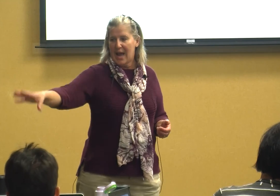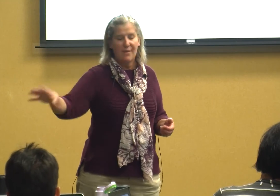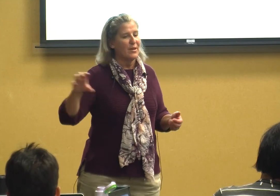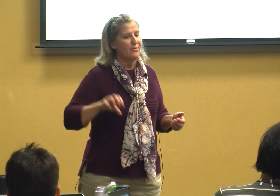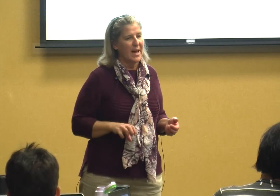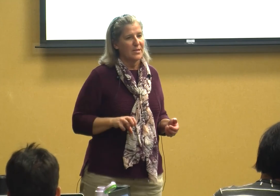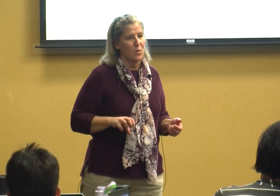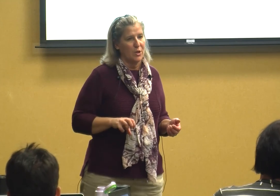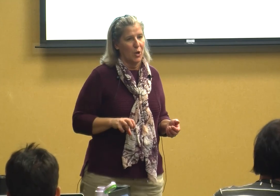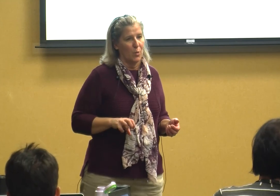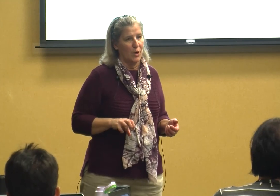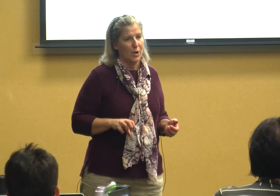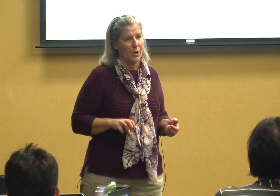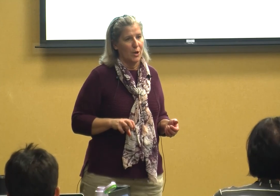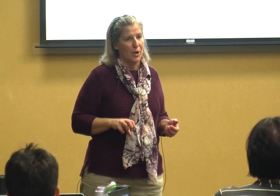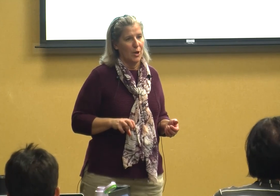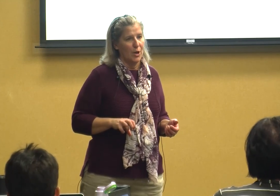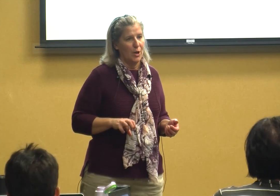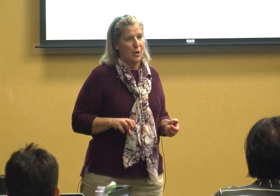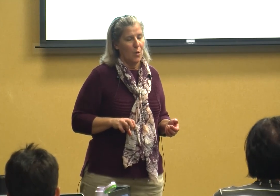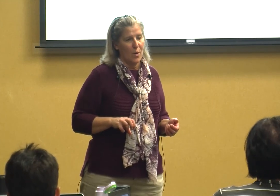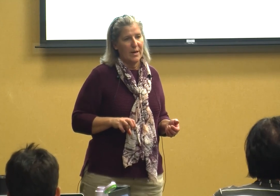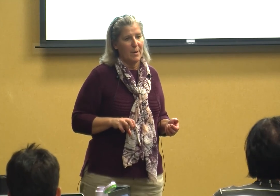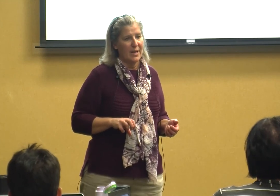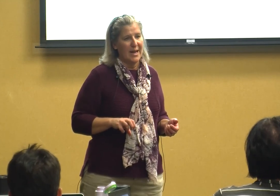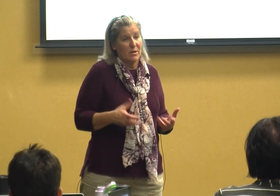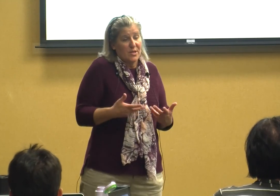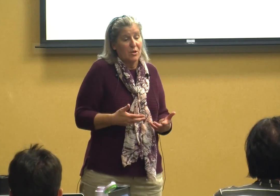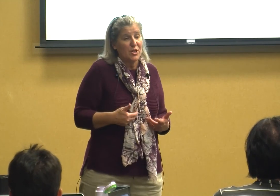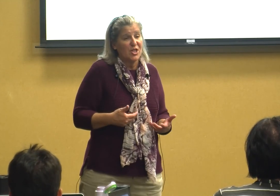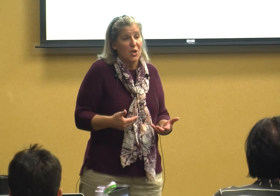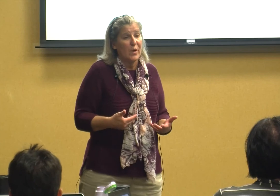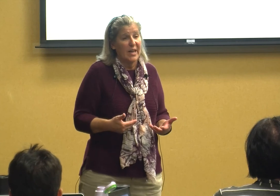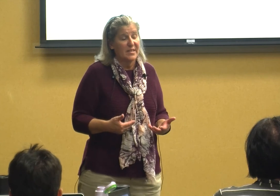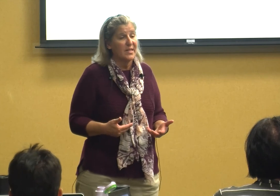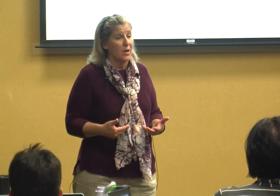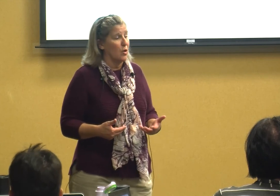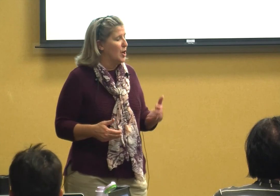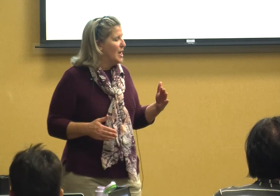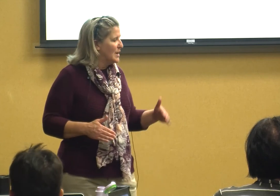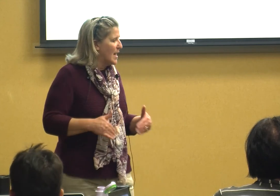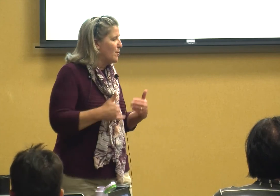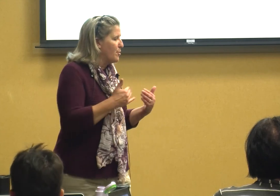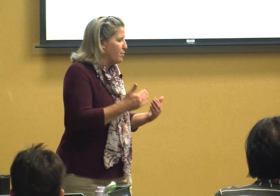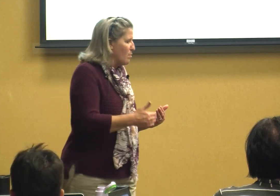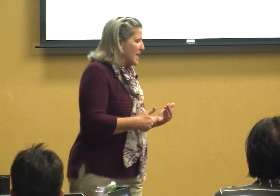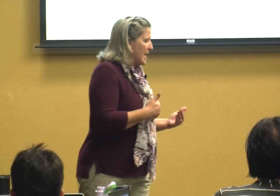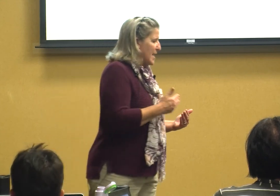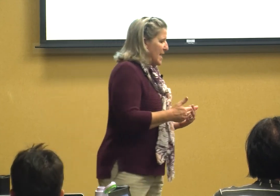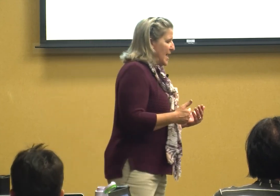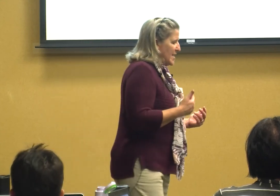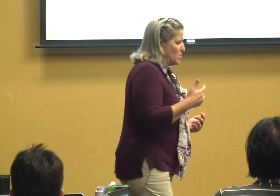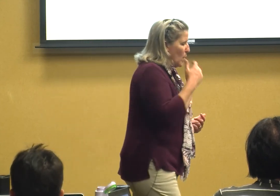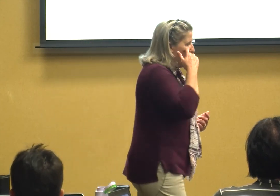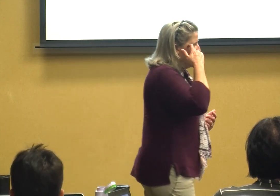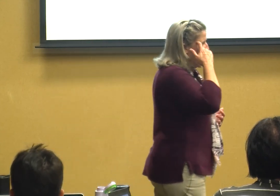have an effect on you or anybody else they're just doing it still level three is when they